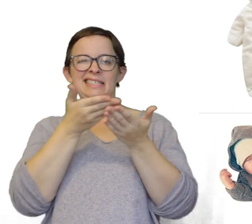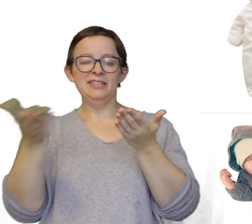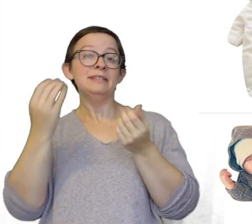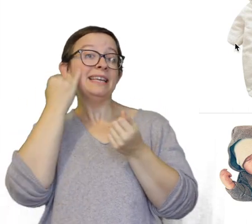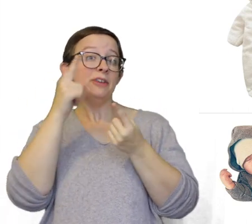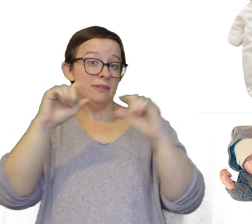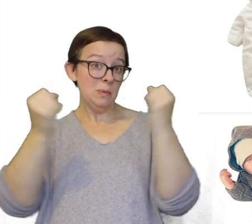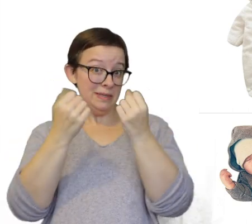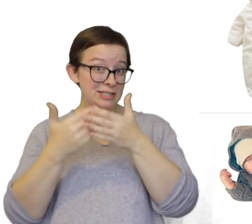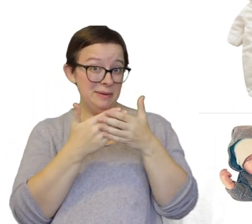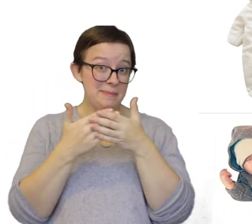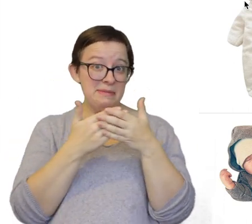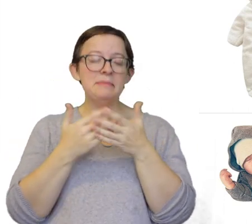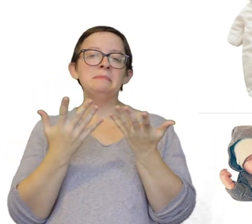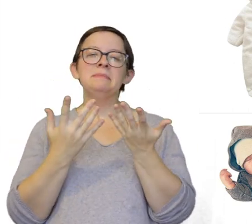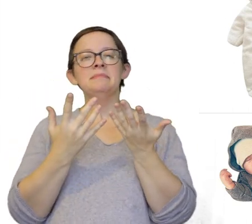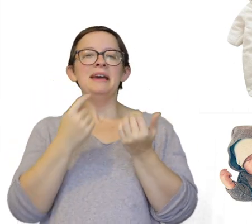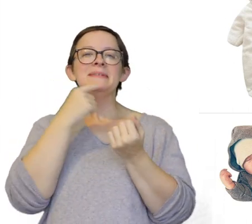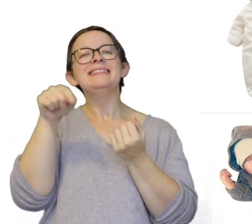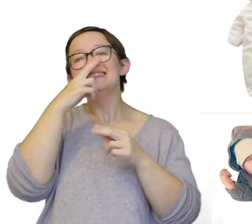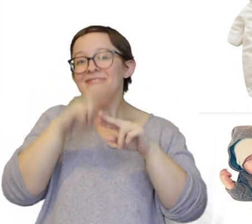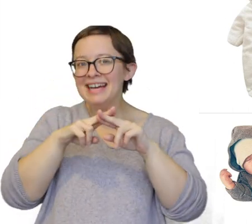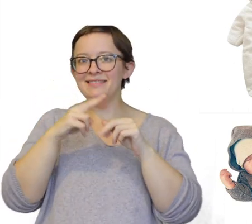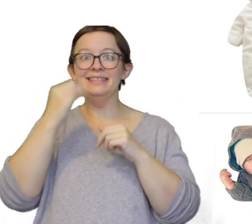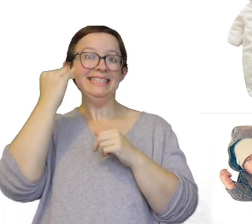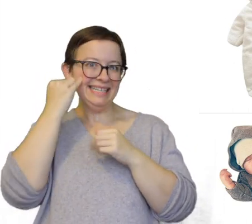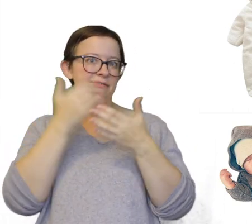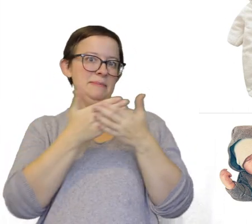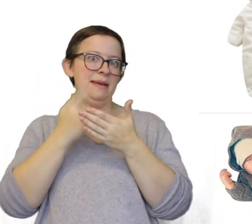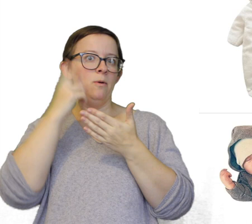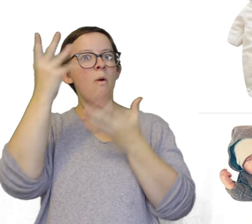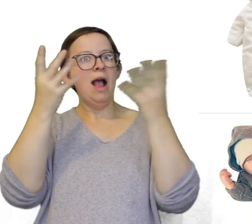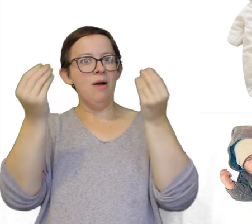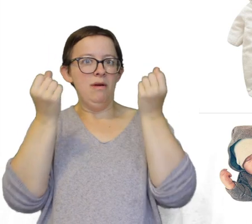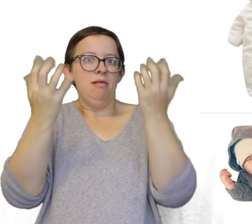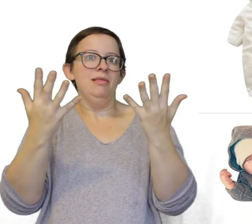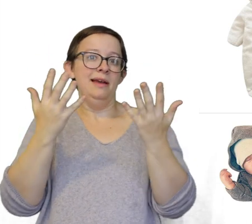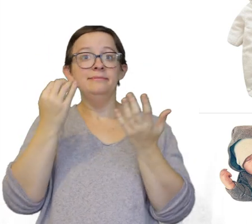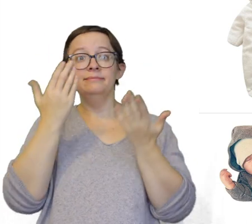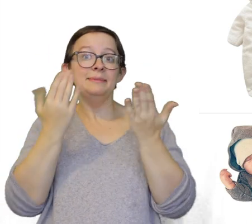For having a winter baby I would say this is fun if you're gonna take your baby out quite a bit when you know